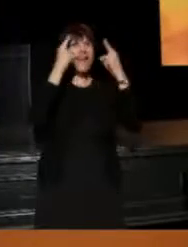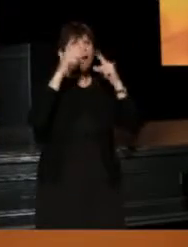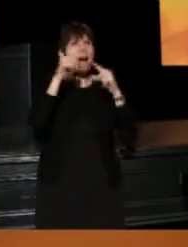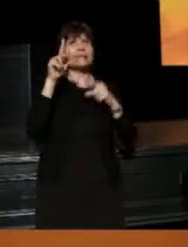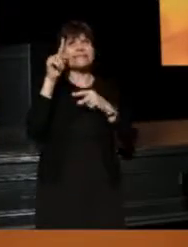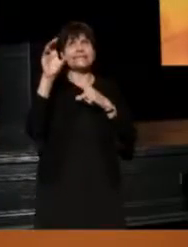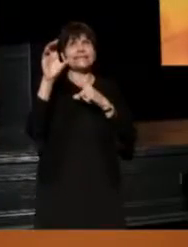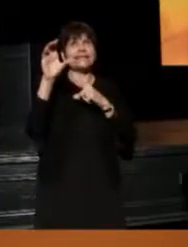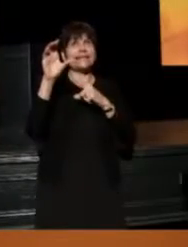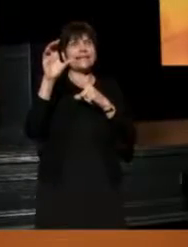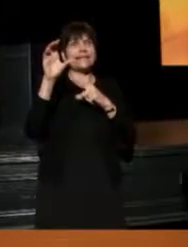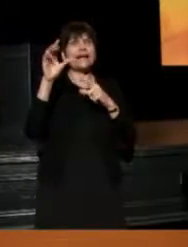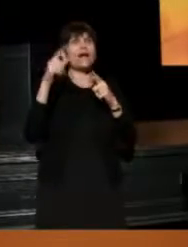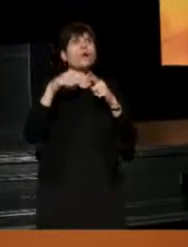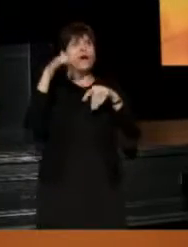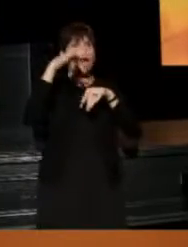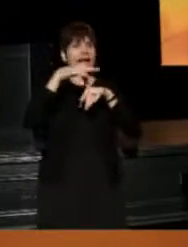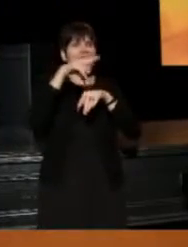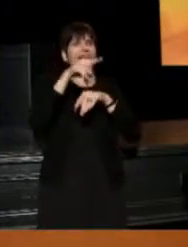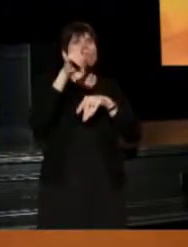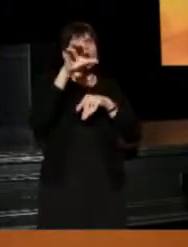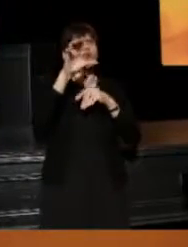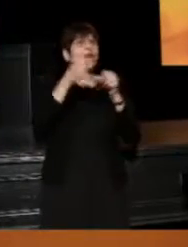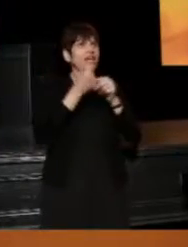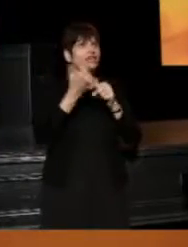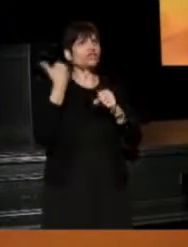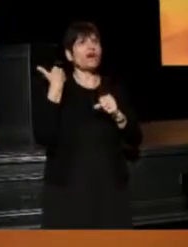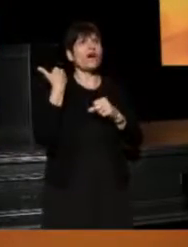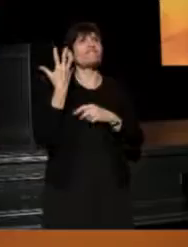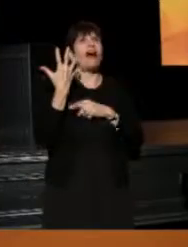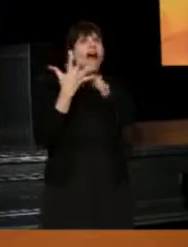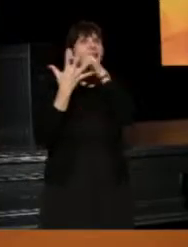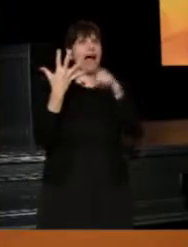When I got there, 100 years ago, there were five theaters,